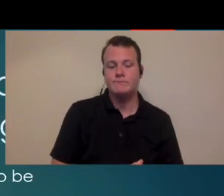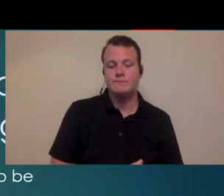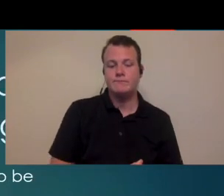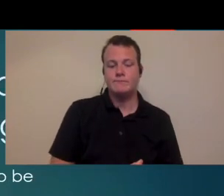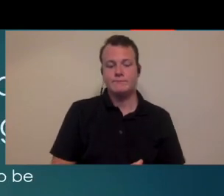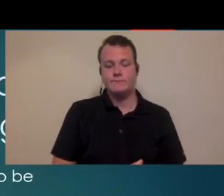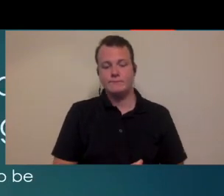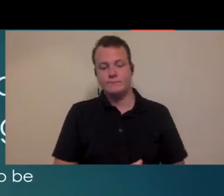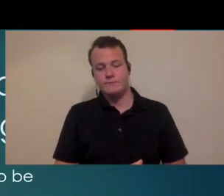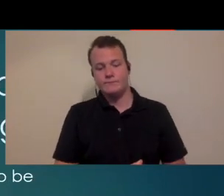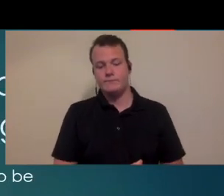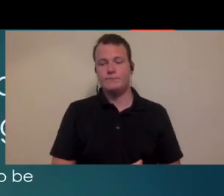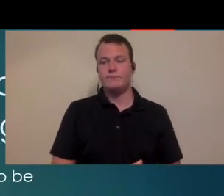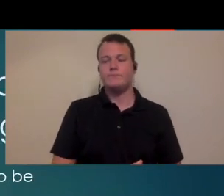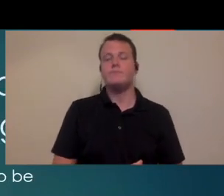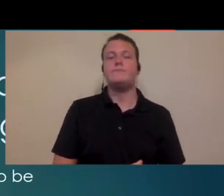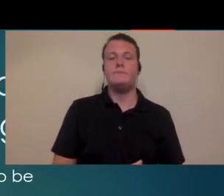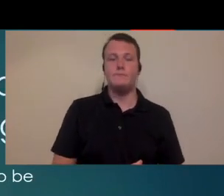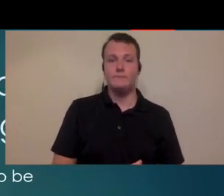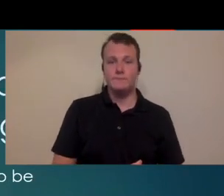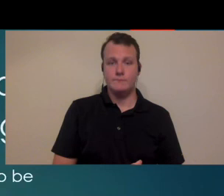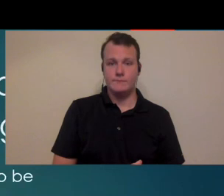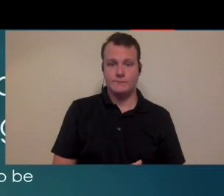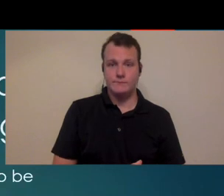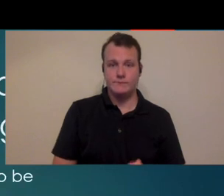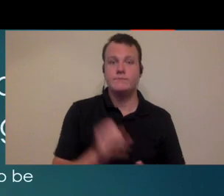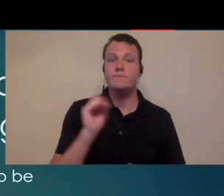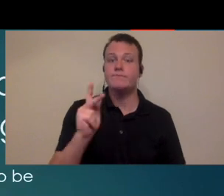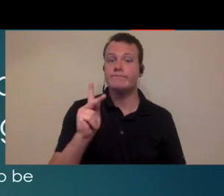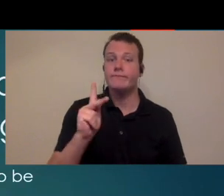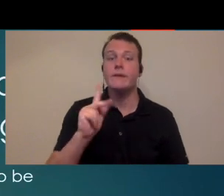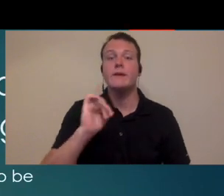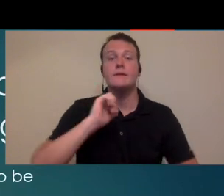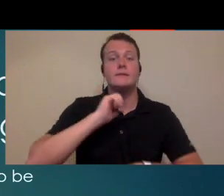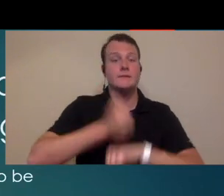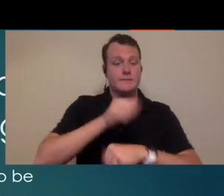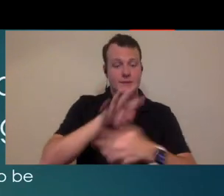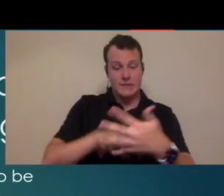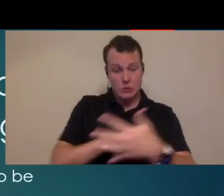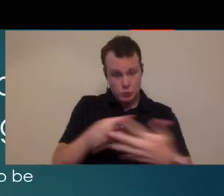slide so you set up your schedule you know